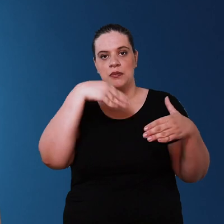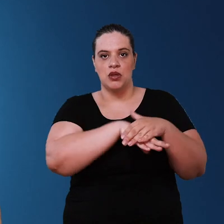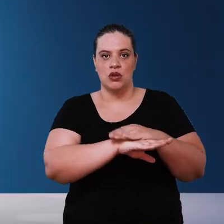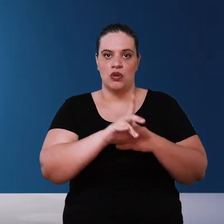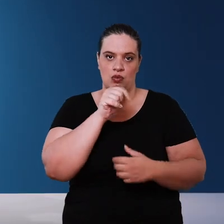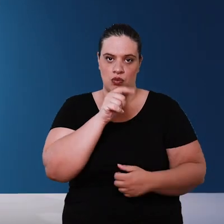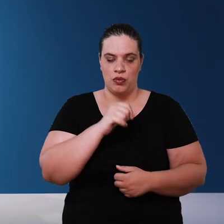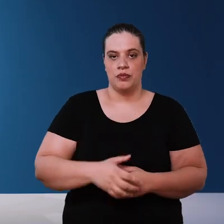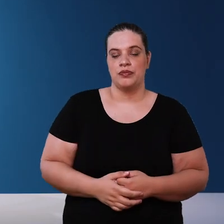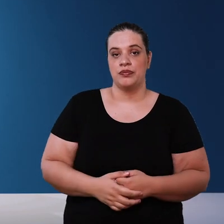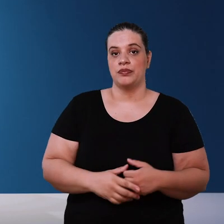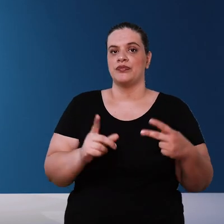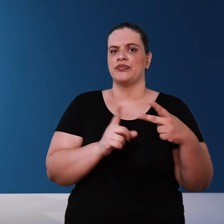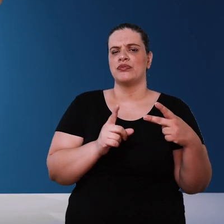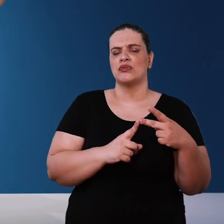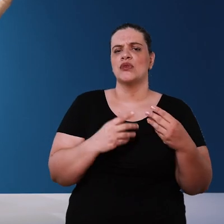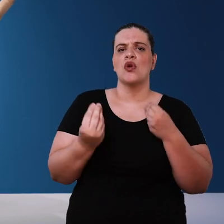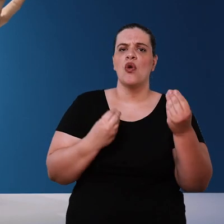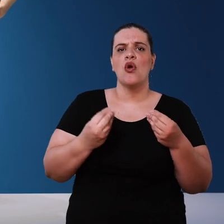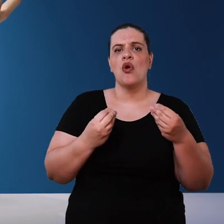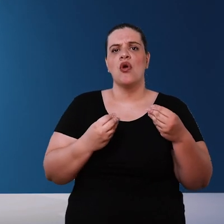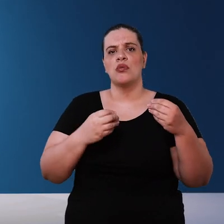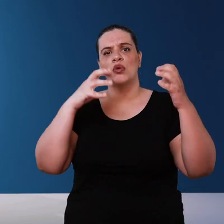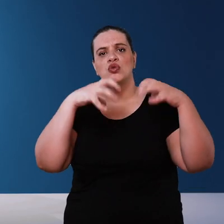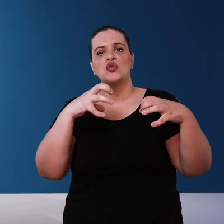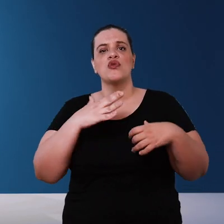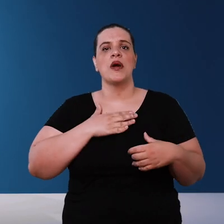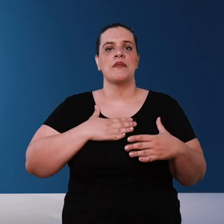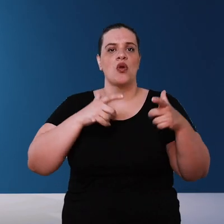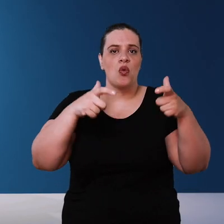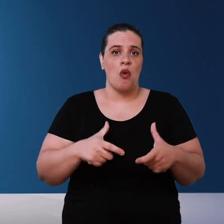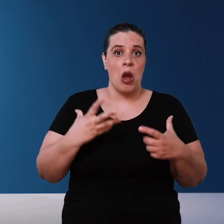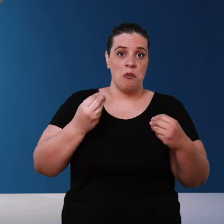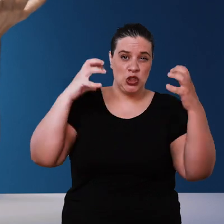water and according to the seasonality of rainwater in the region where I live the